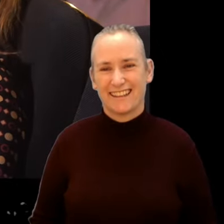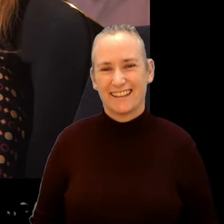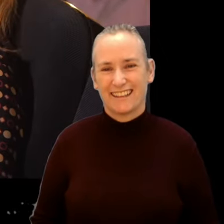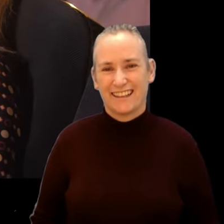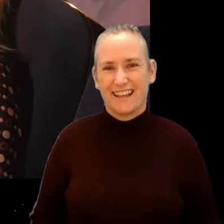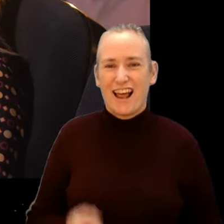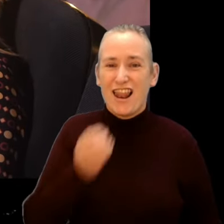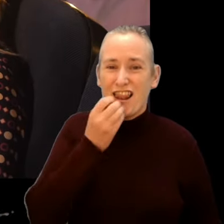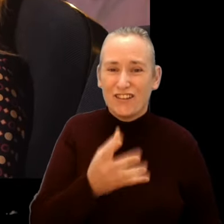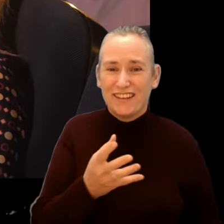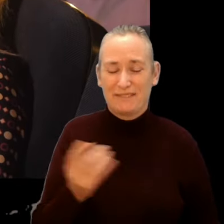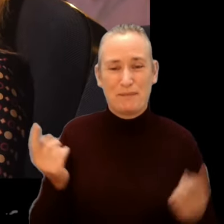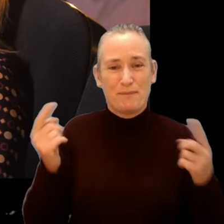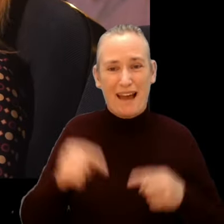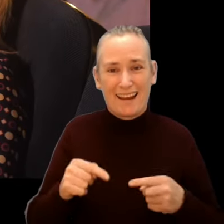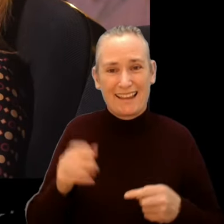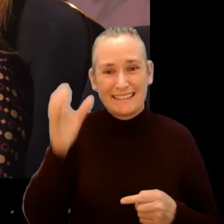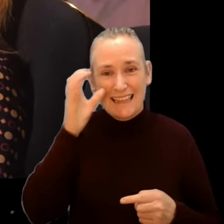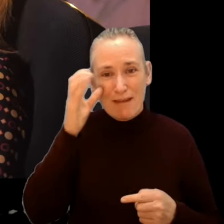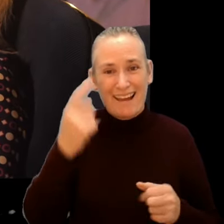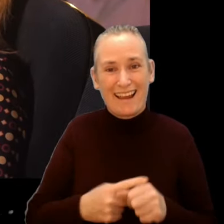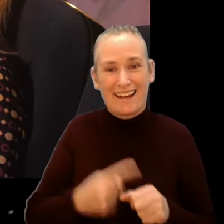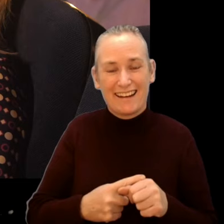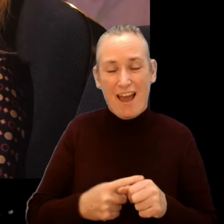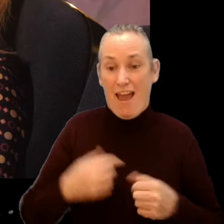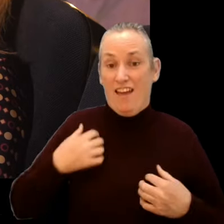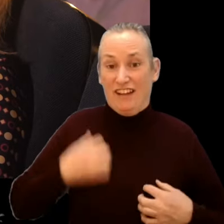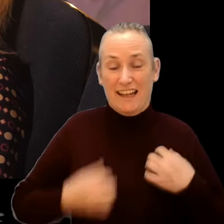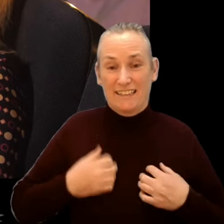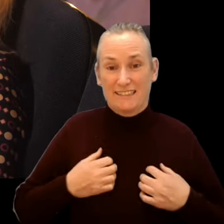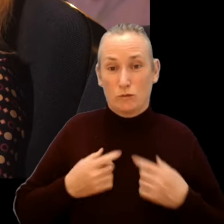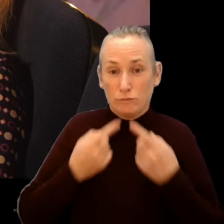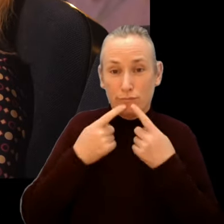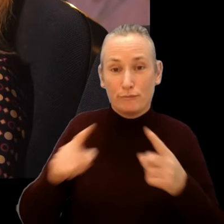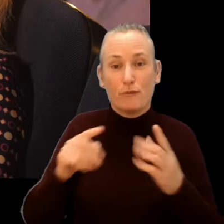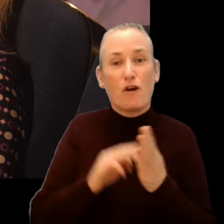It is really wonderful to be back in the cinema again and we’re very excited to reveal the programme for our blended Festival